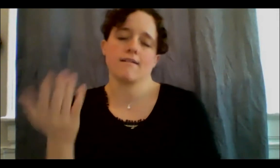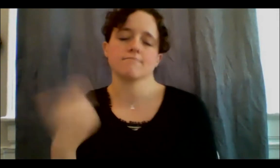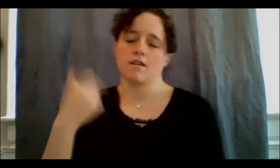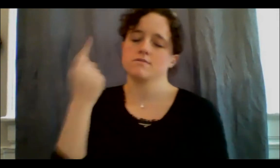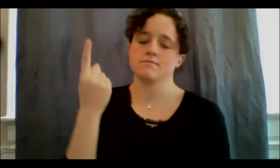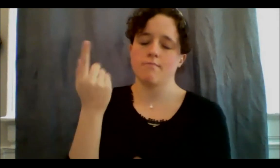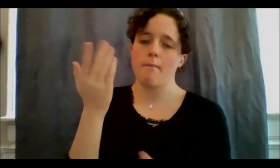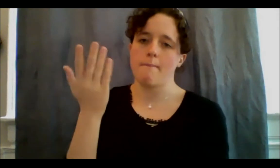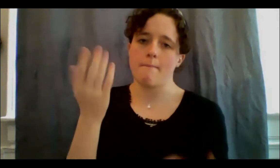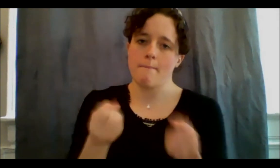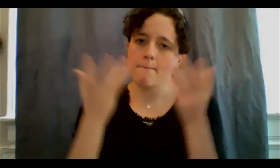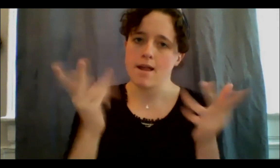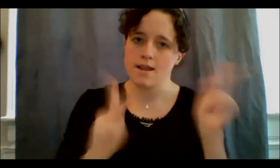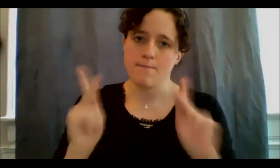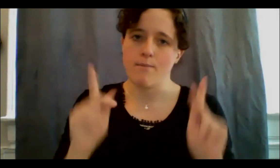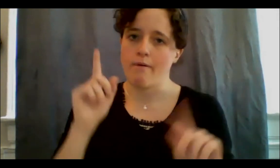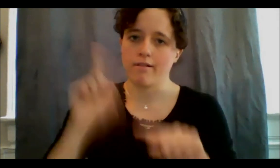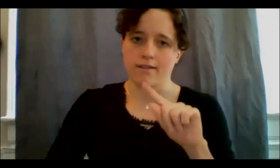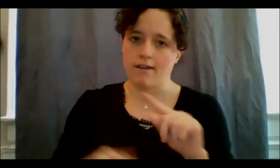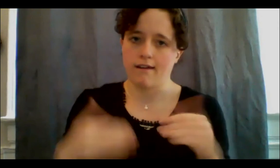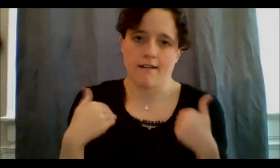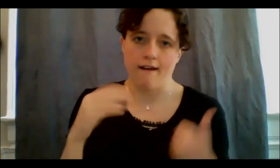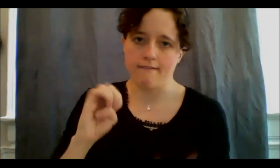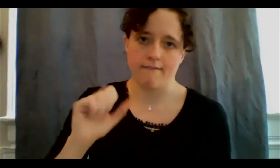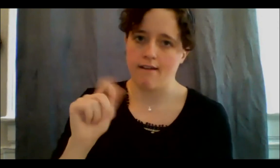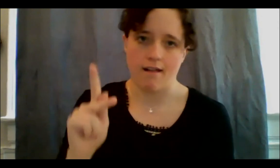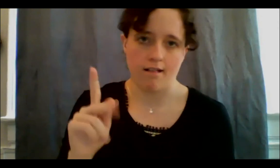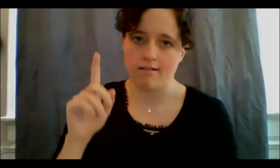plate and bring it to the land for my ancestors because I have a little bit of